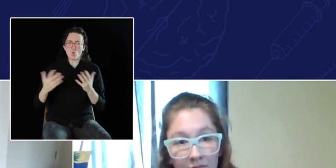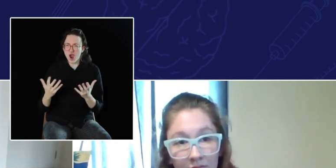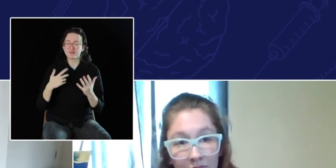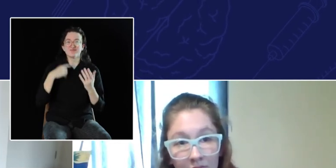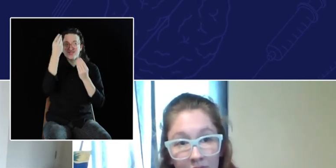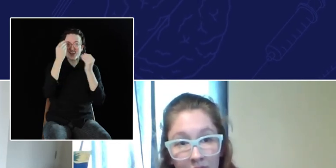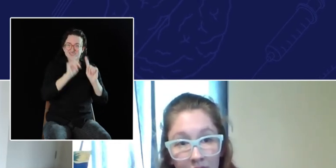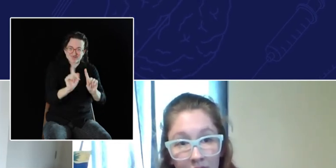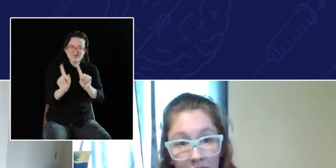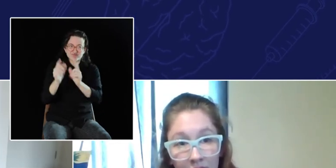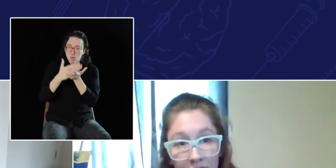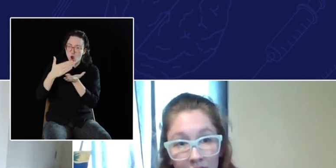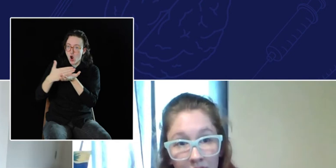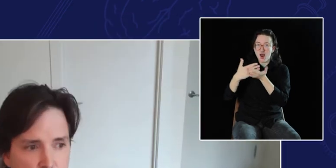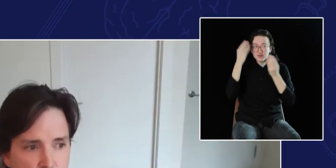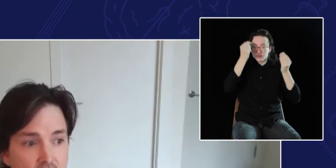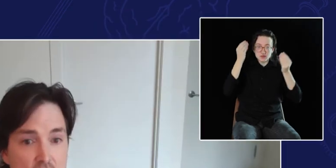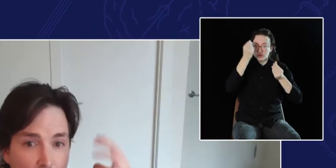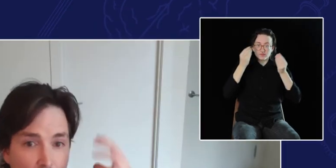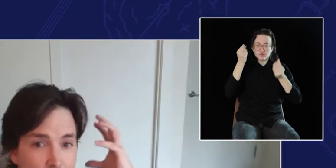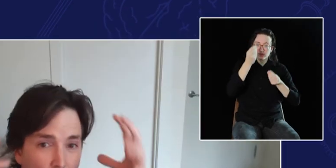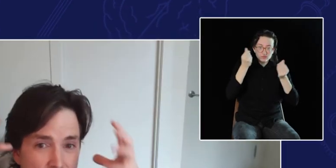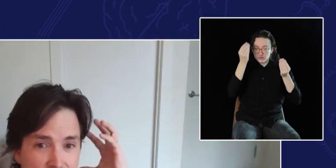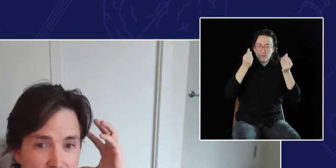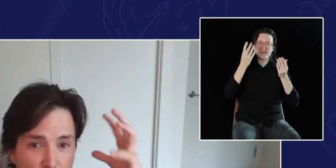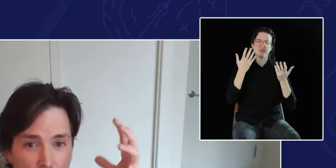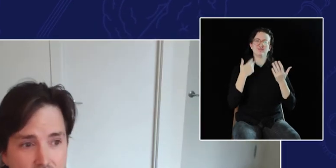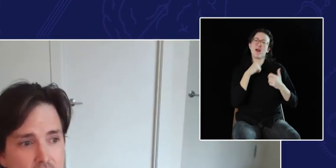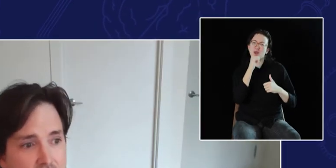“What's going to be over here?" You know? So I had all of this stuff going on in my head,